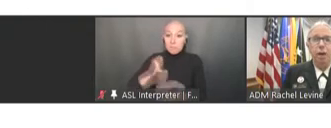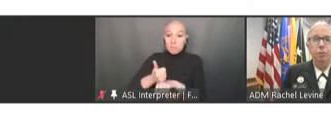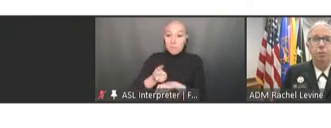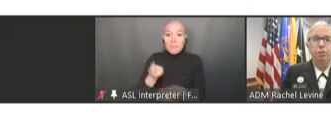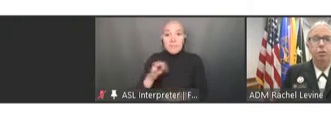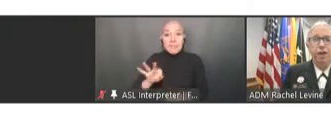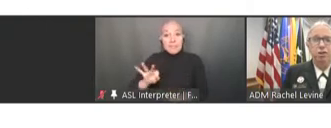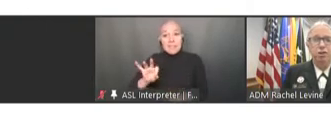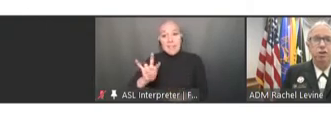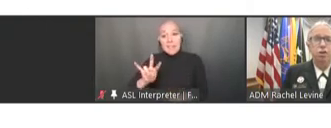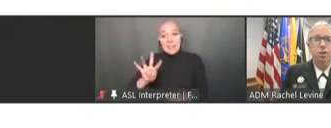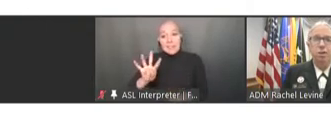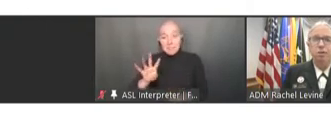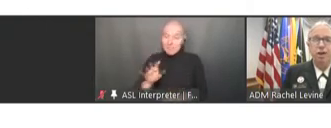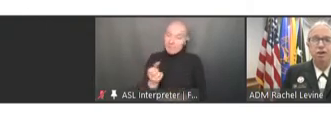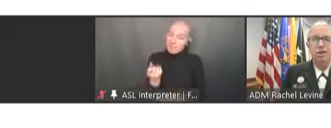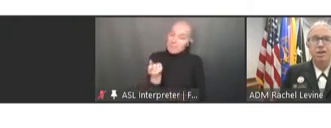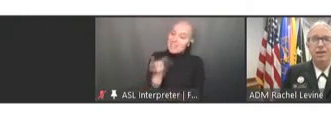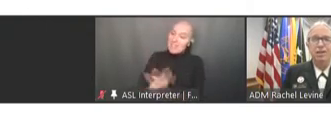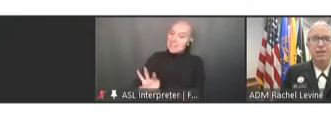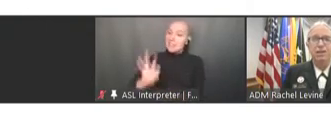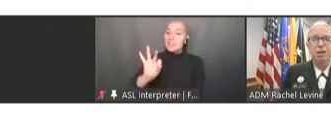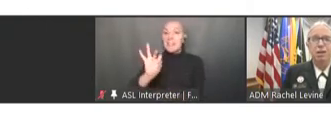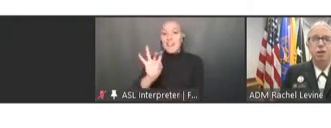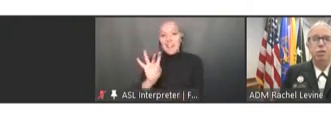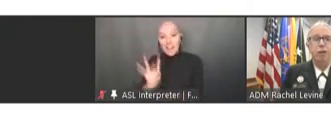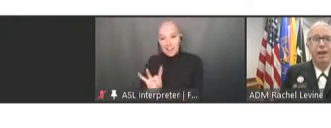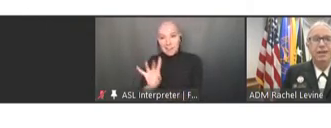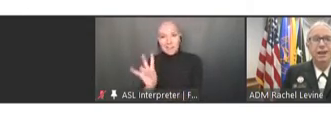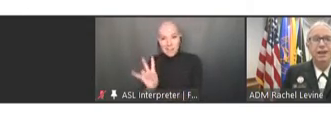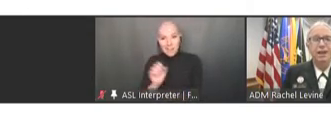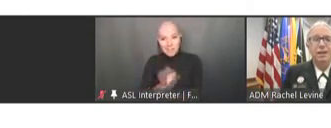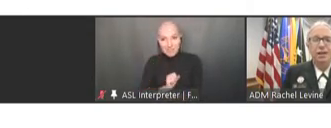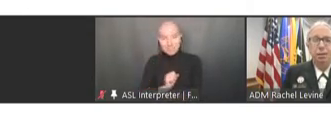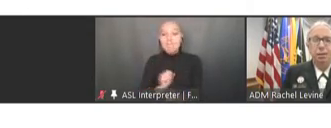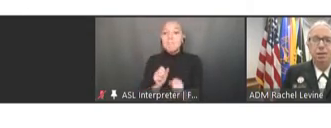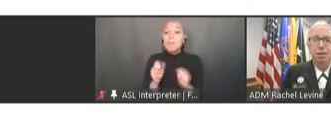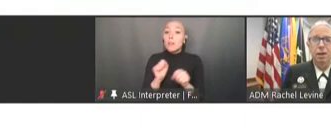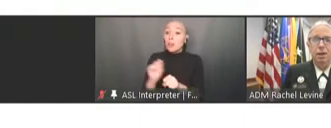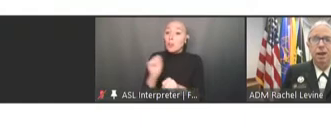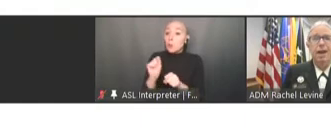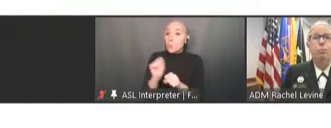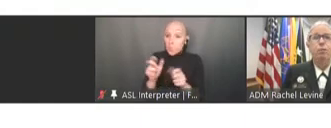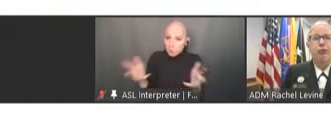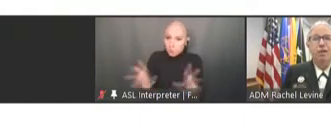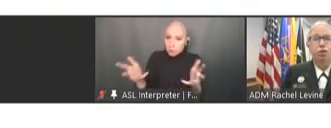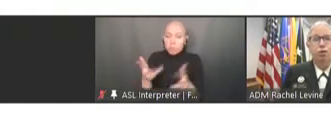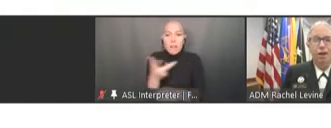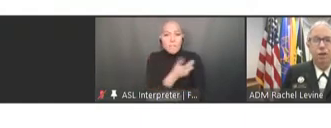optimal prevention of human infectious diseases through vaccine development and provides direction